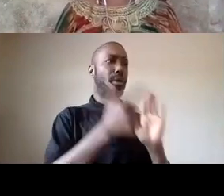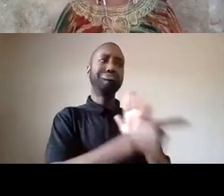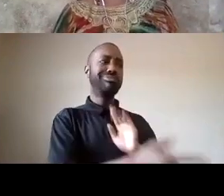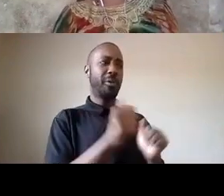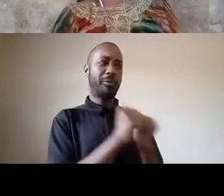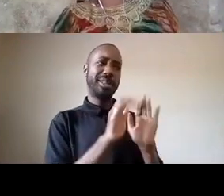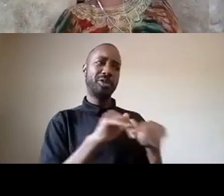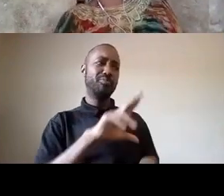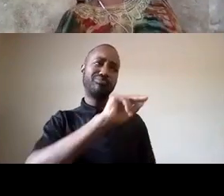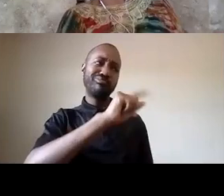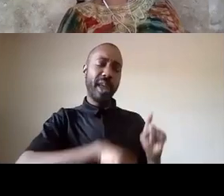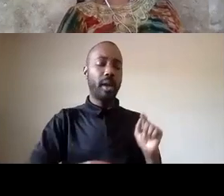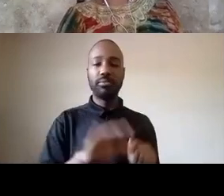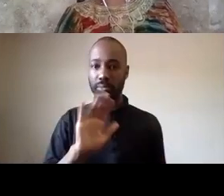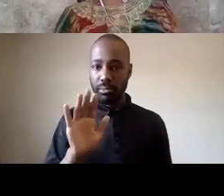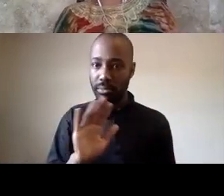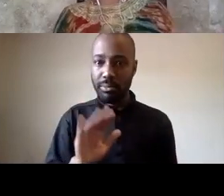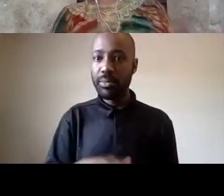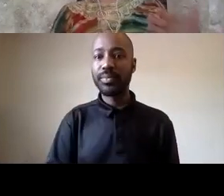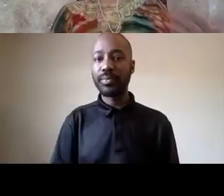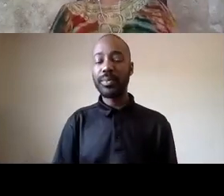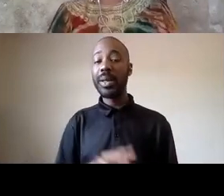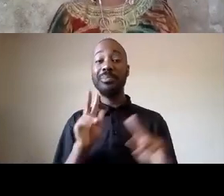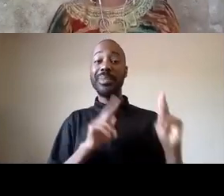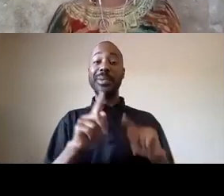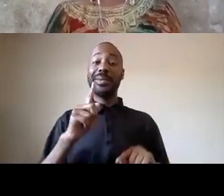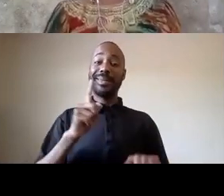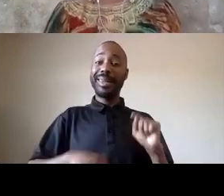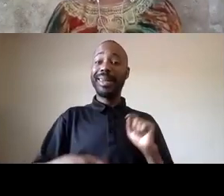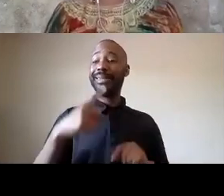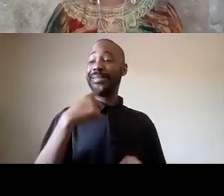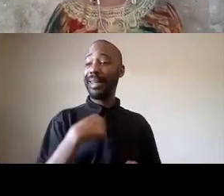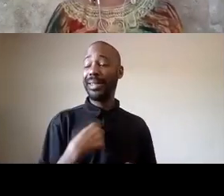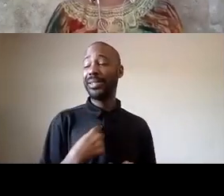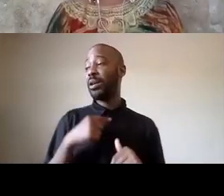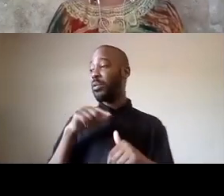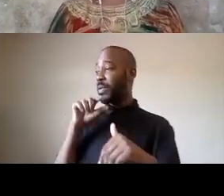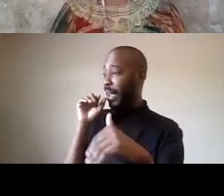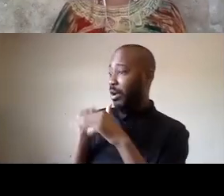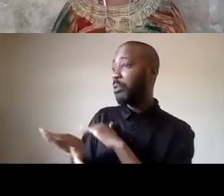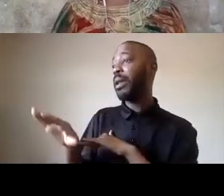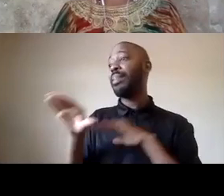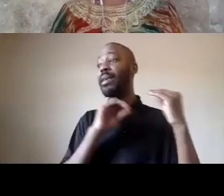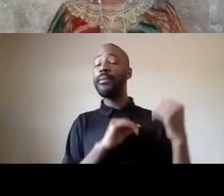don't get to come to the meetings and grieve nobody can tell us that we can't come to the meetings